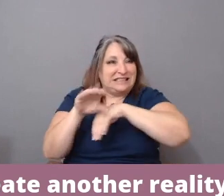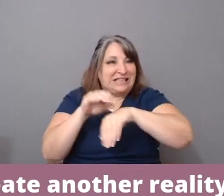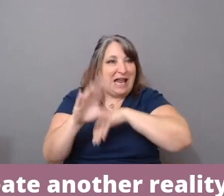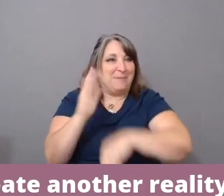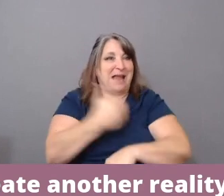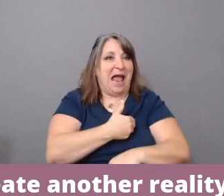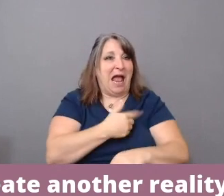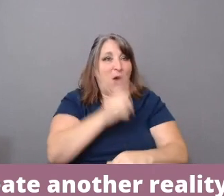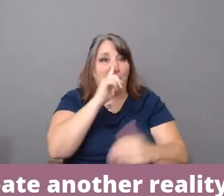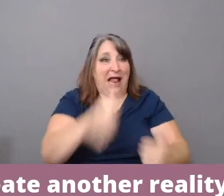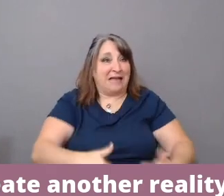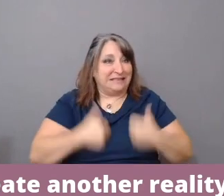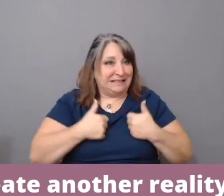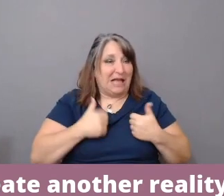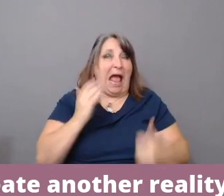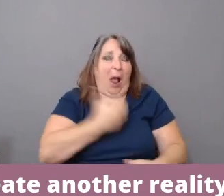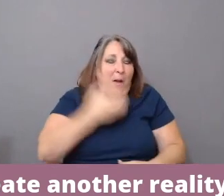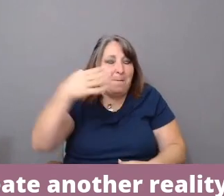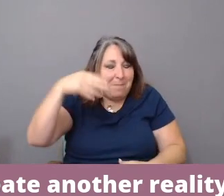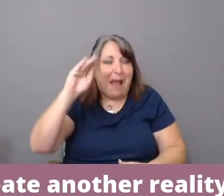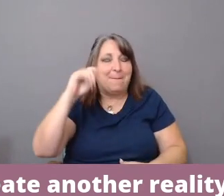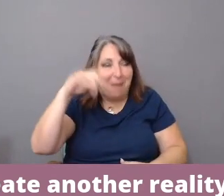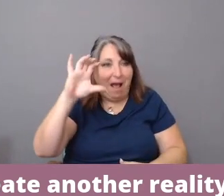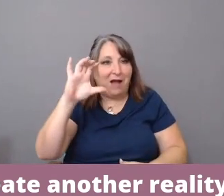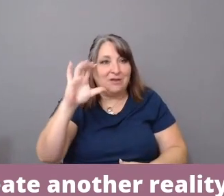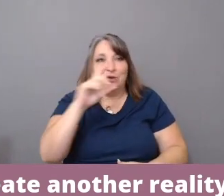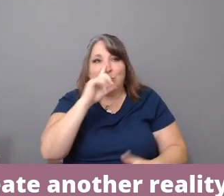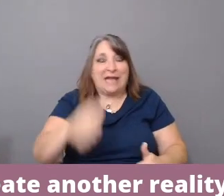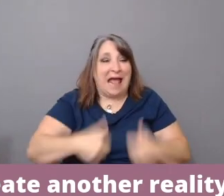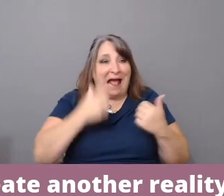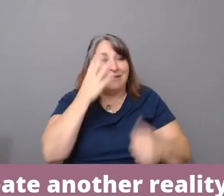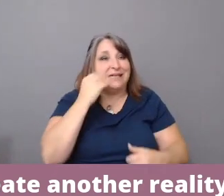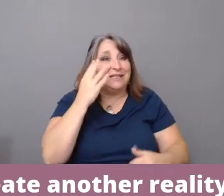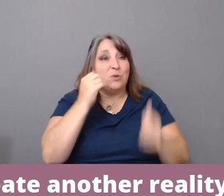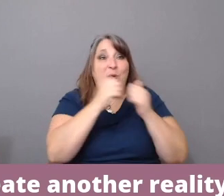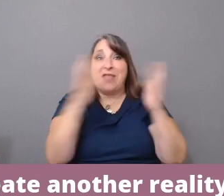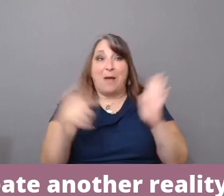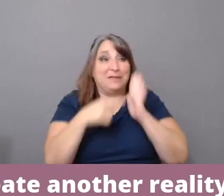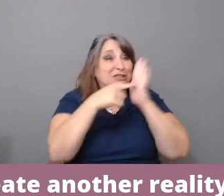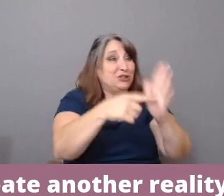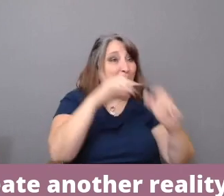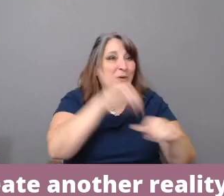our BIPOC realities without being reflected in our media.